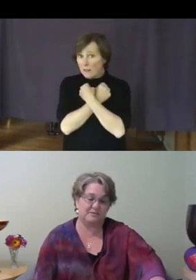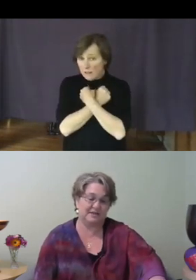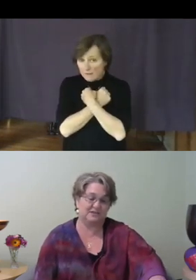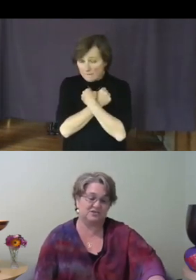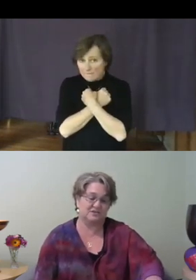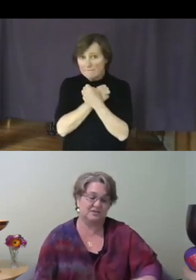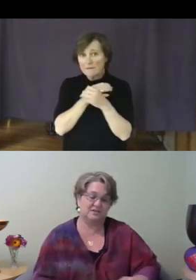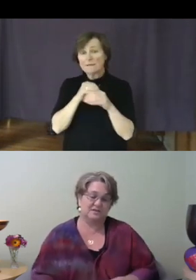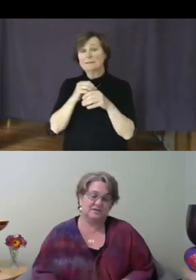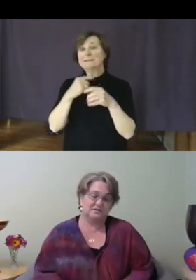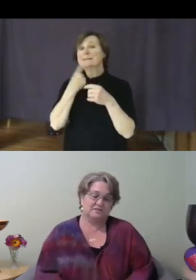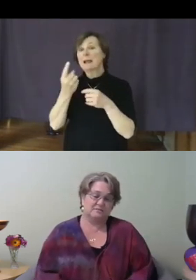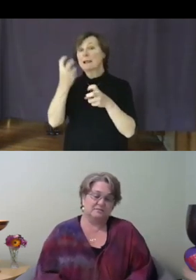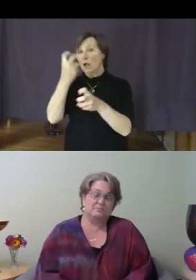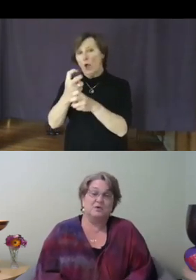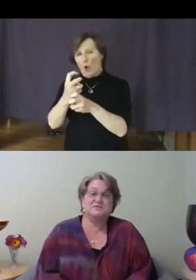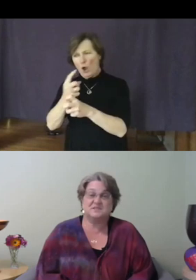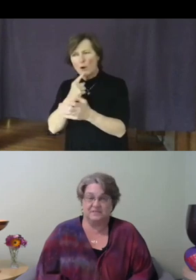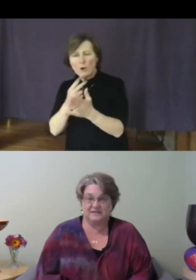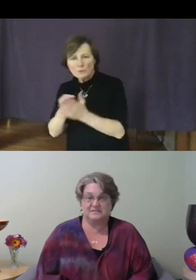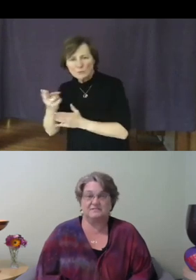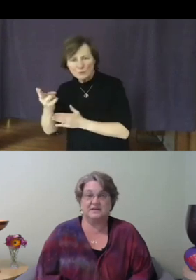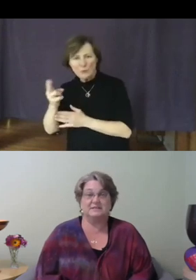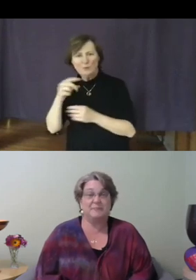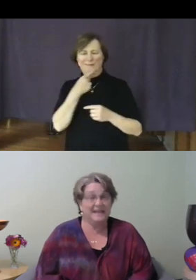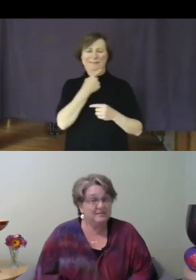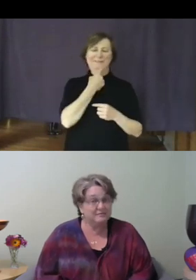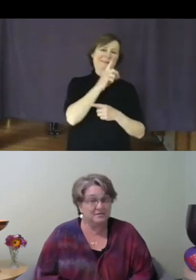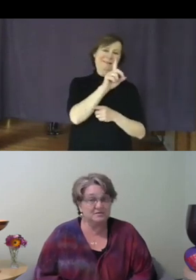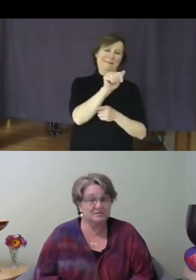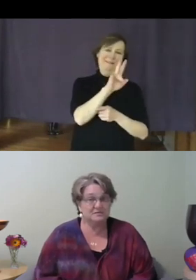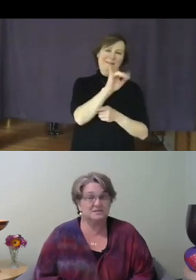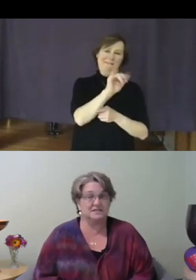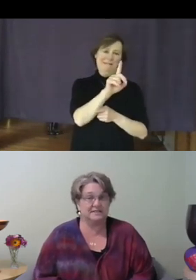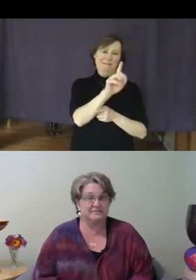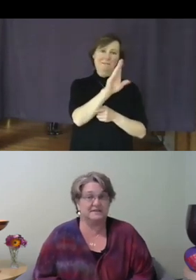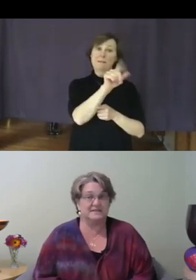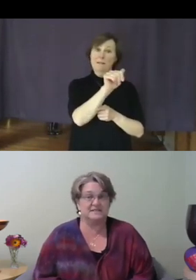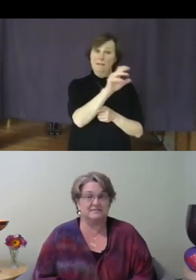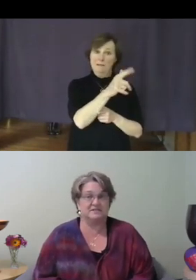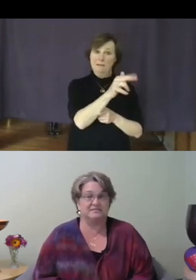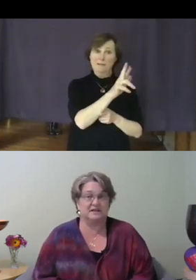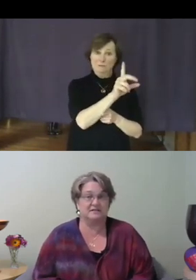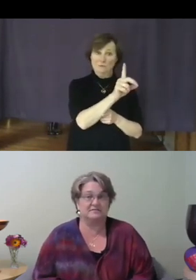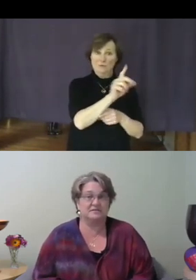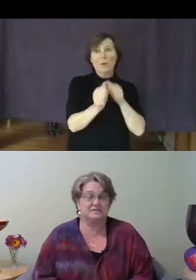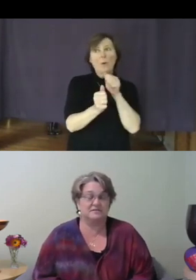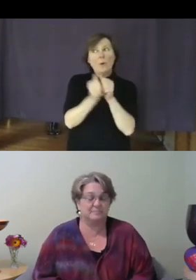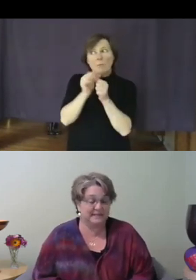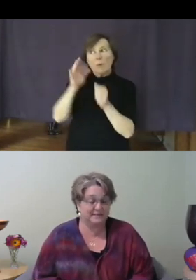Blanchard. Most of us find it painful to live at this level of love, but it can be